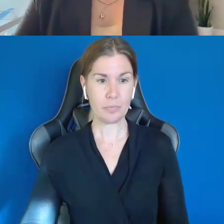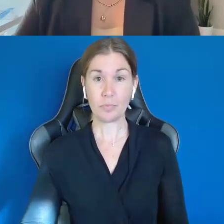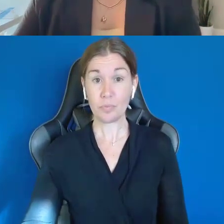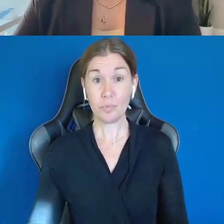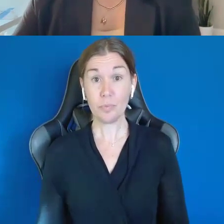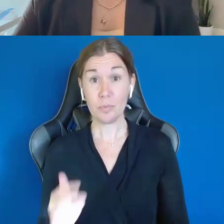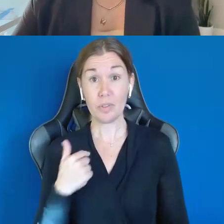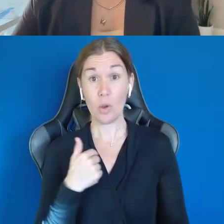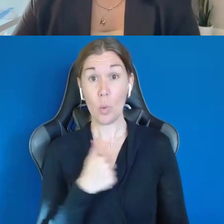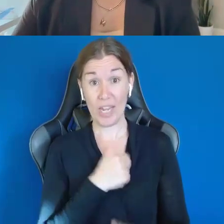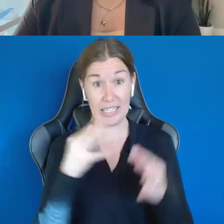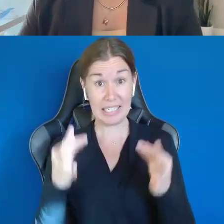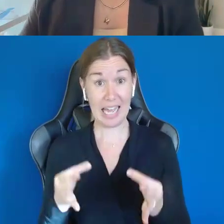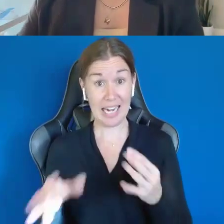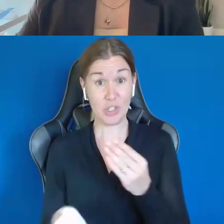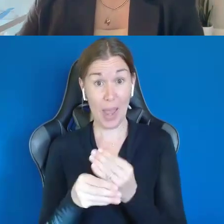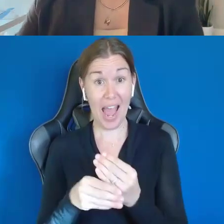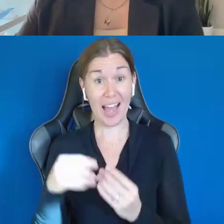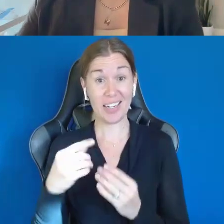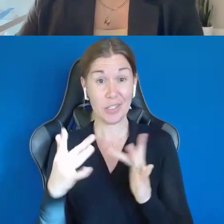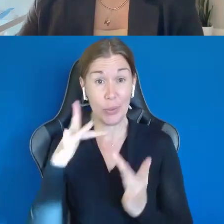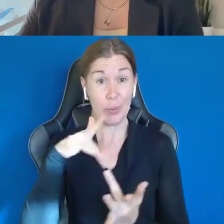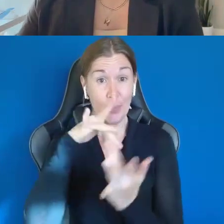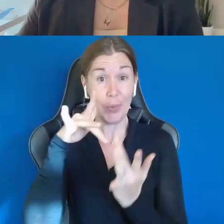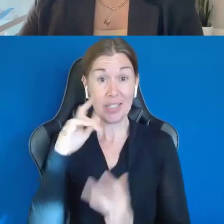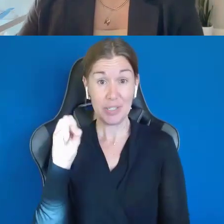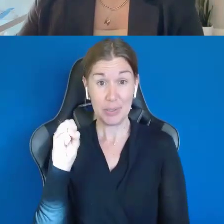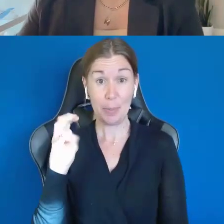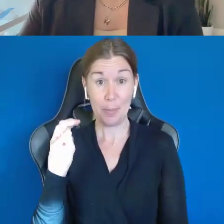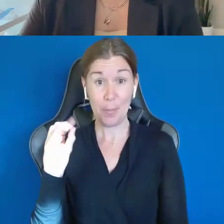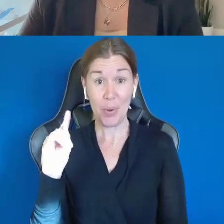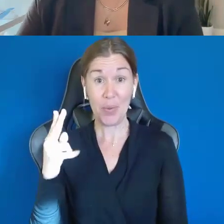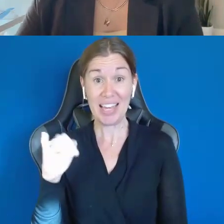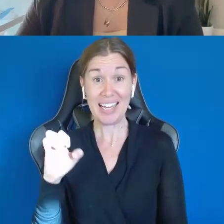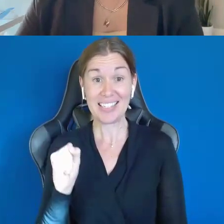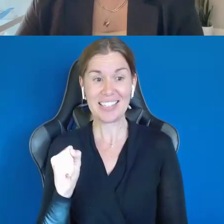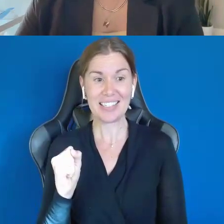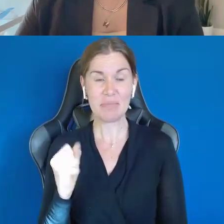smoothies, just as an example. We started with coffee and then we sat down, we're like, what would you like?